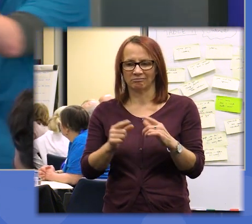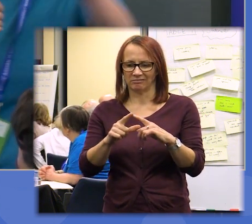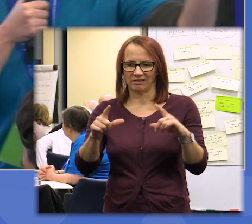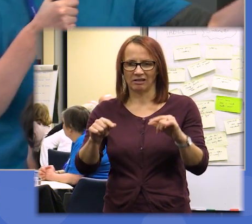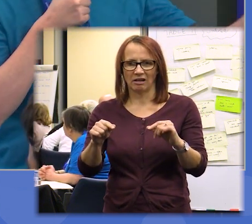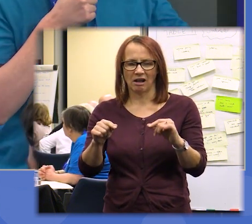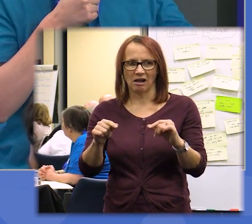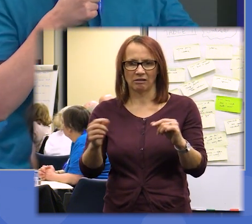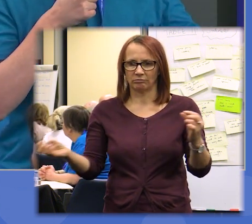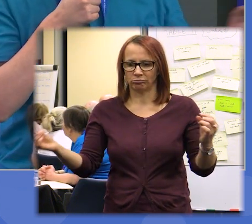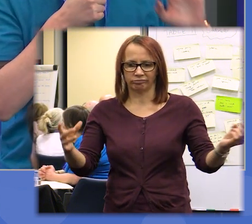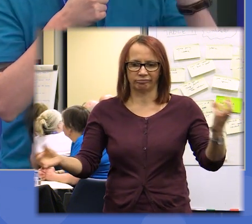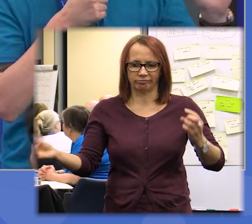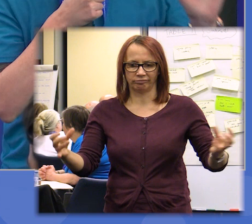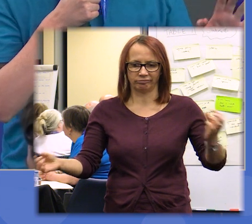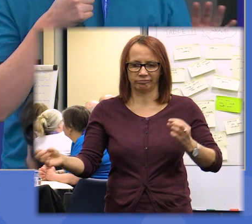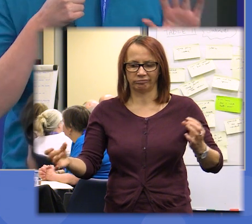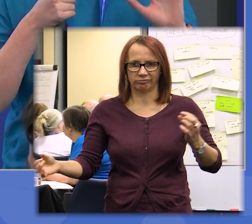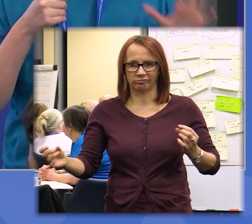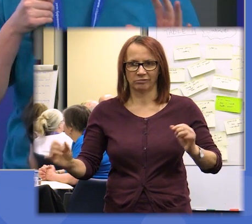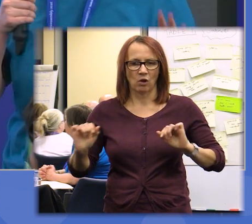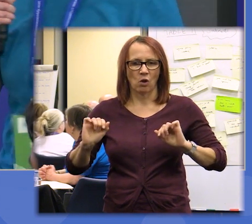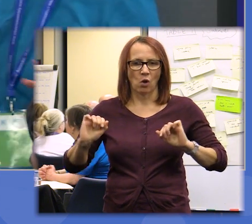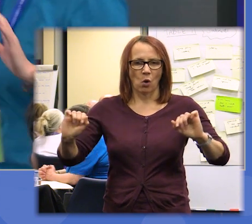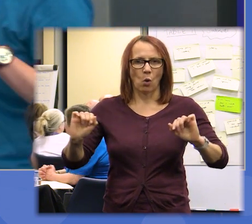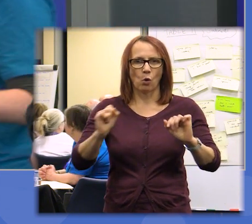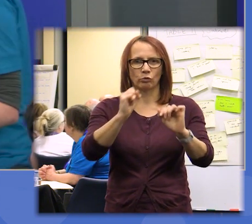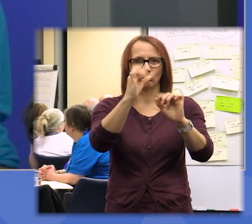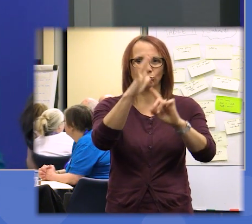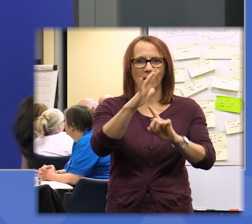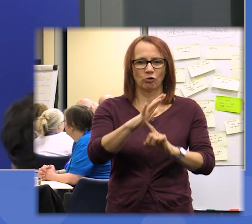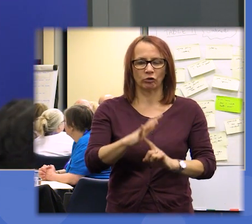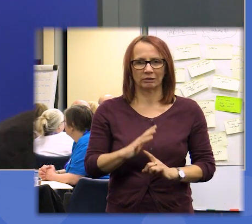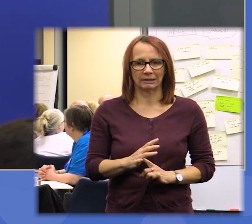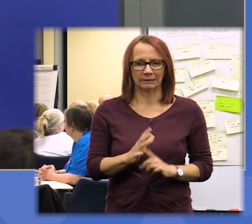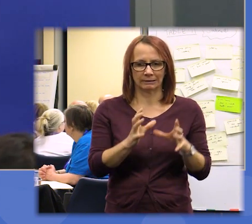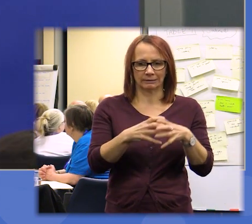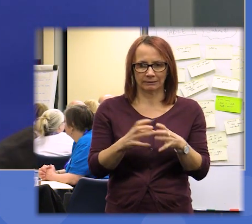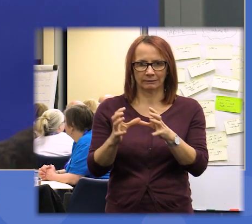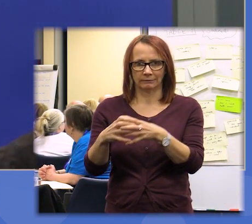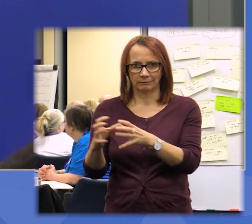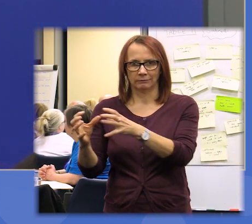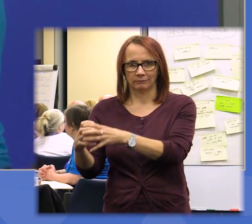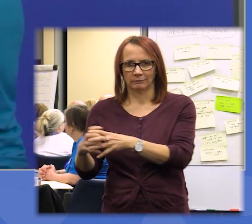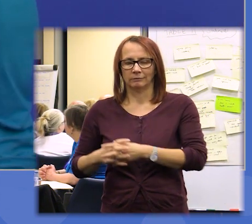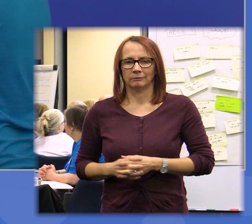the assembly which you put in your high-priority piles and you'll see there